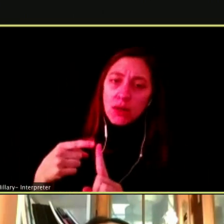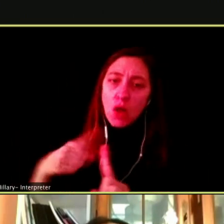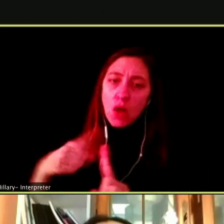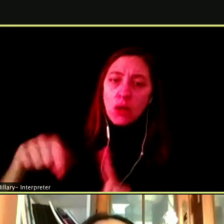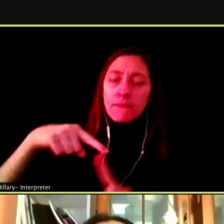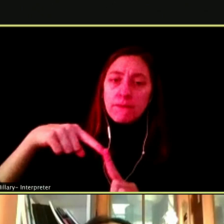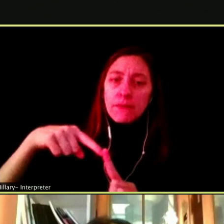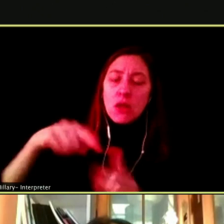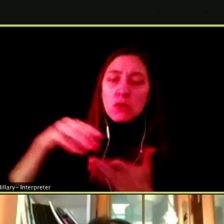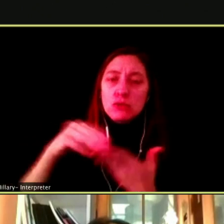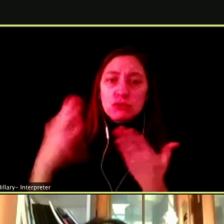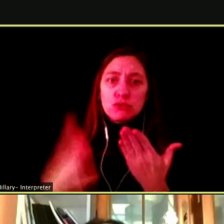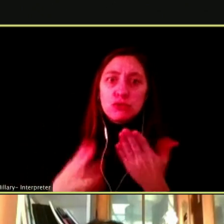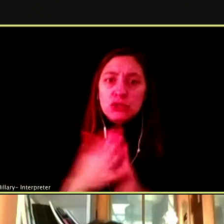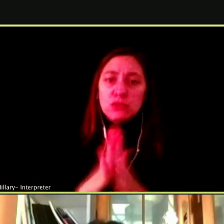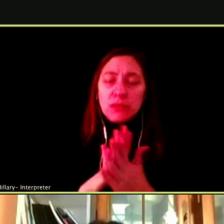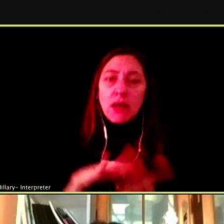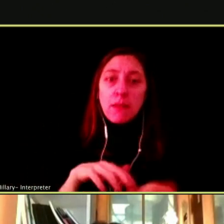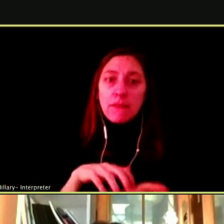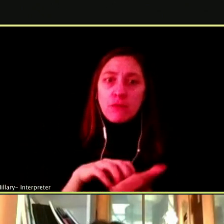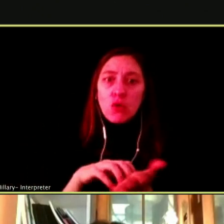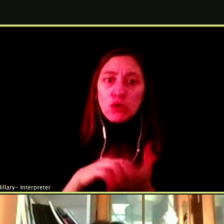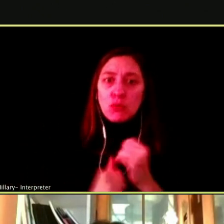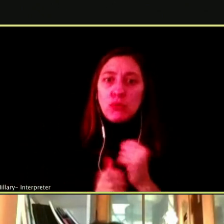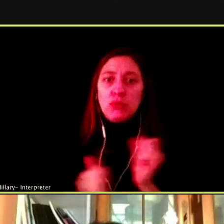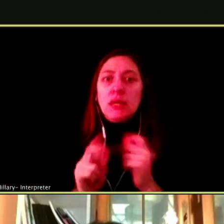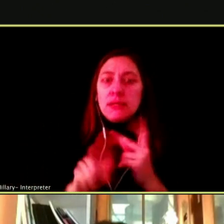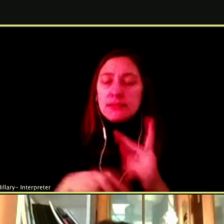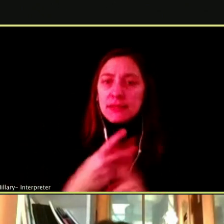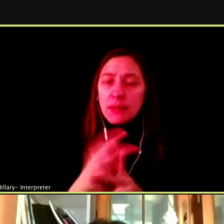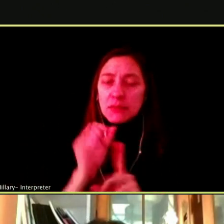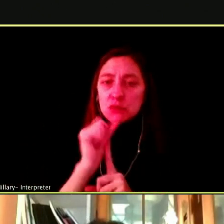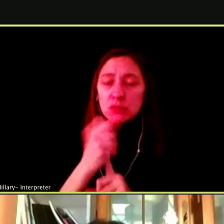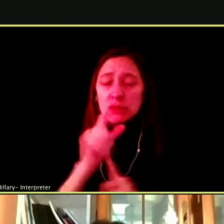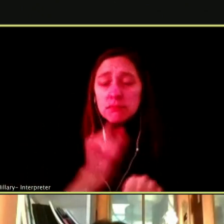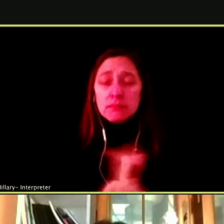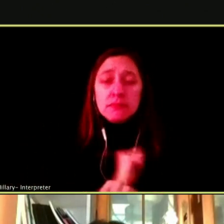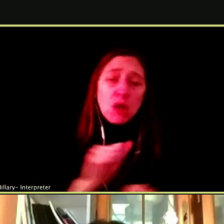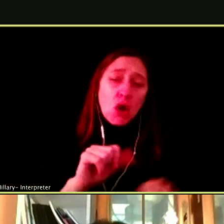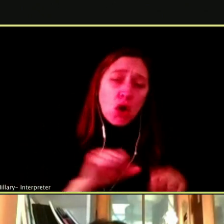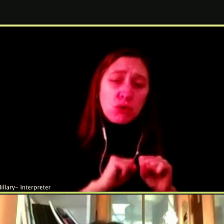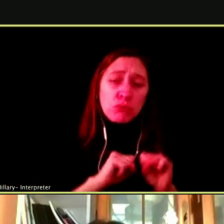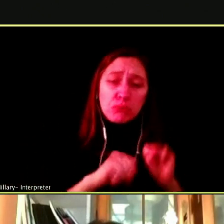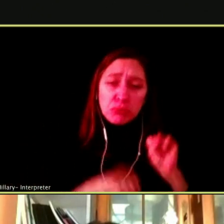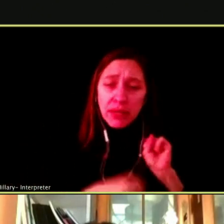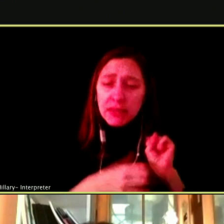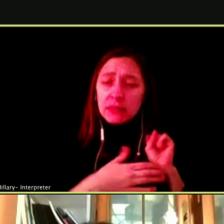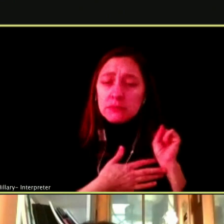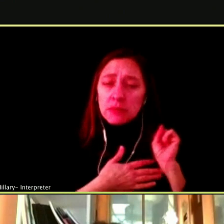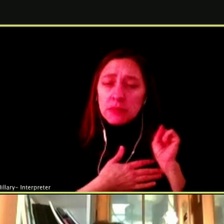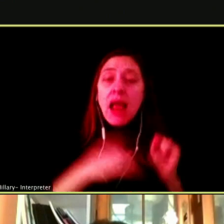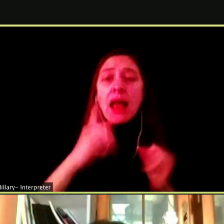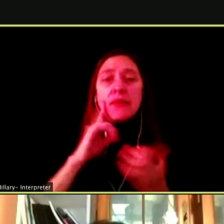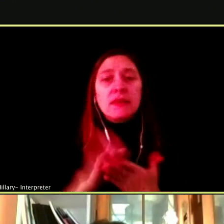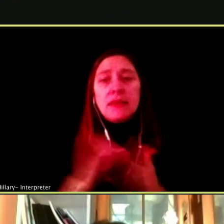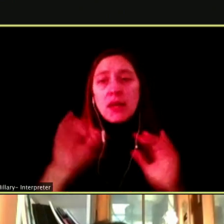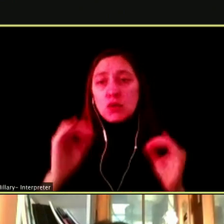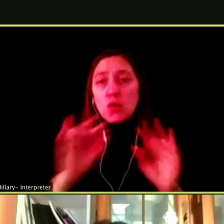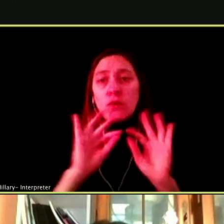VULNERABLE STATE. THAT IS DEFINITELY A HEARTBREAKING THING AND THINK NO FAMILY SHOULD EVER HAVE TO GO THROUGH.